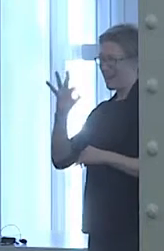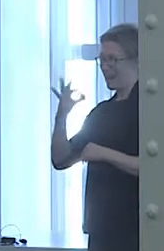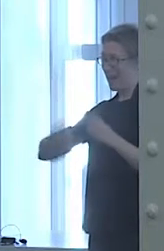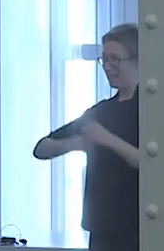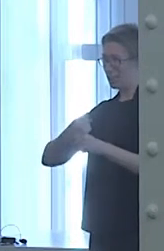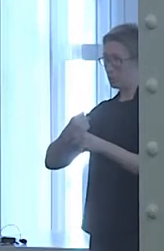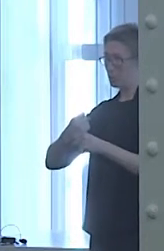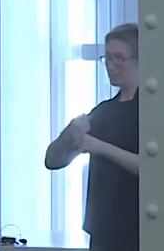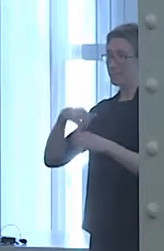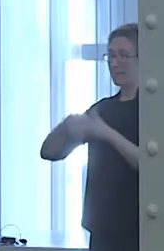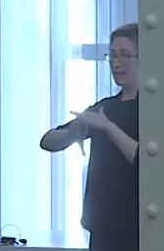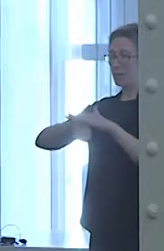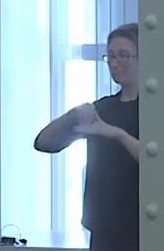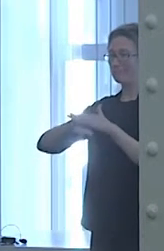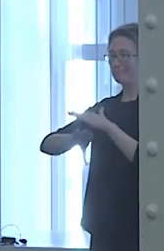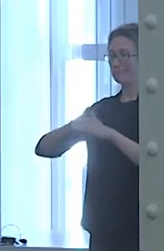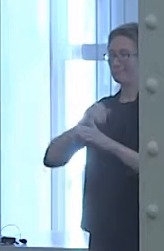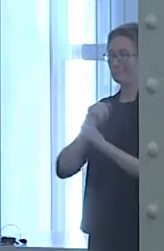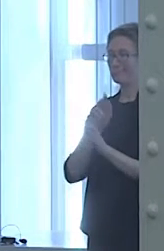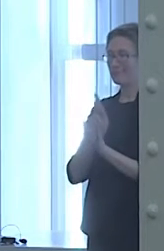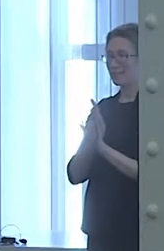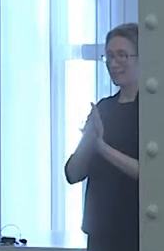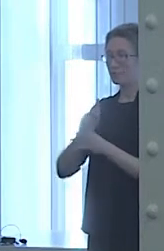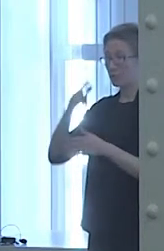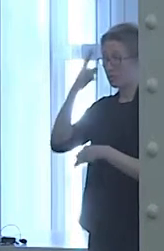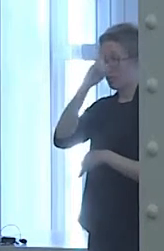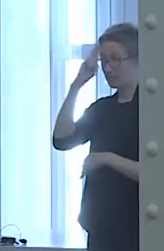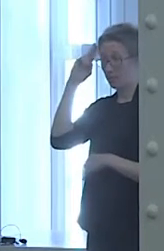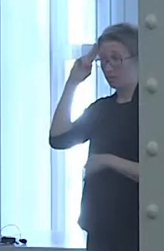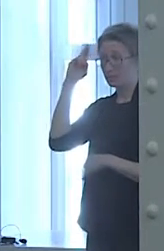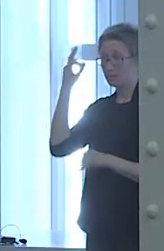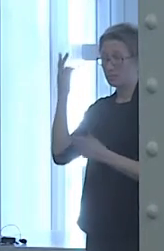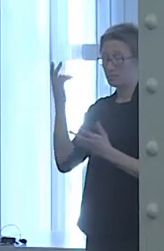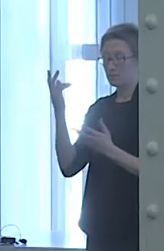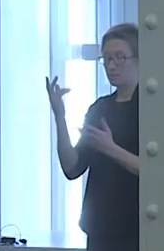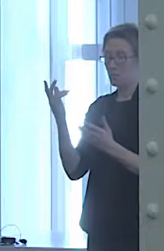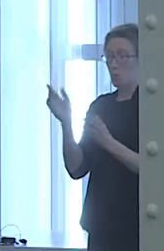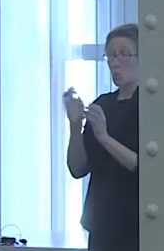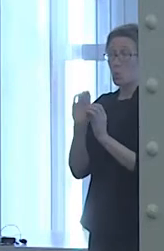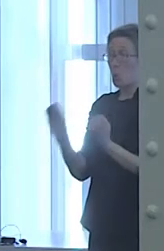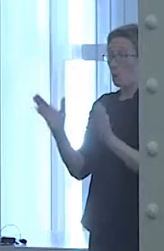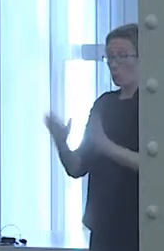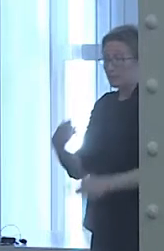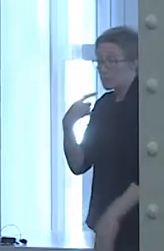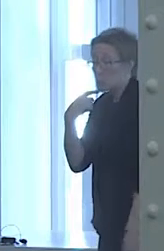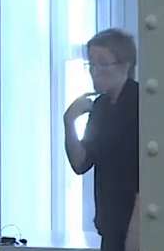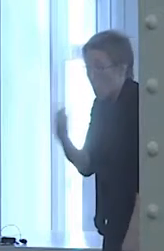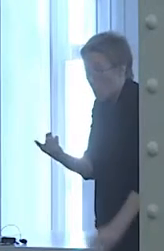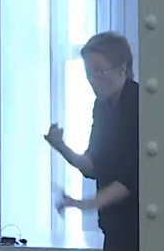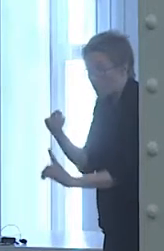No mental health professional in all that time told his Chinese family that he has bipolar disorder.